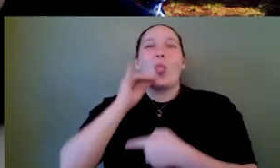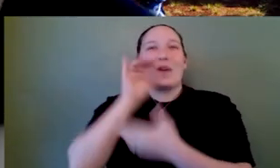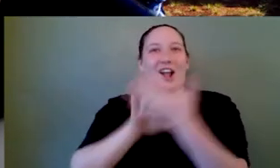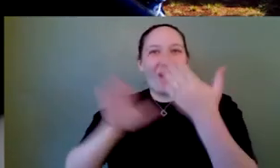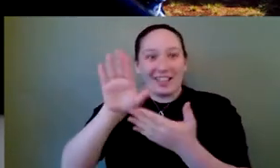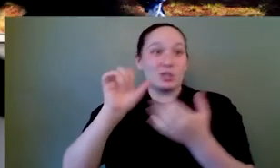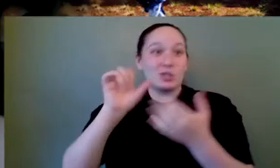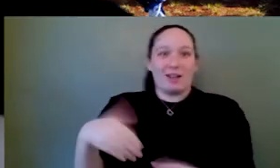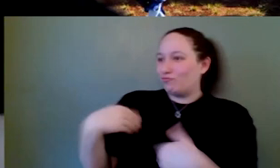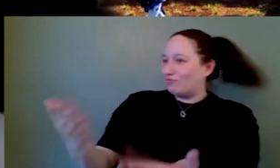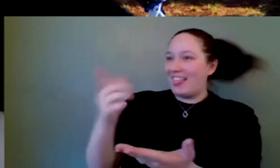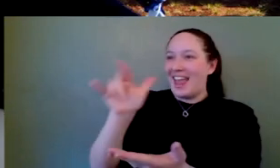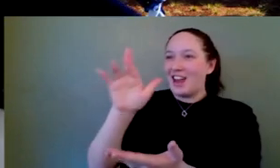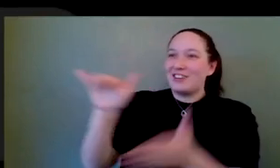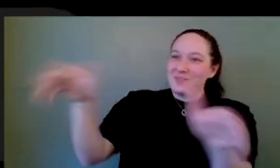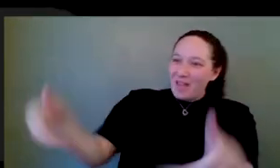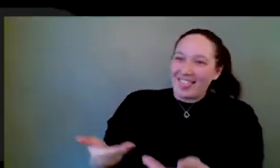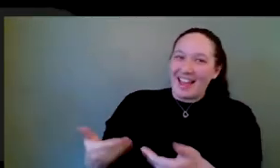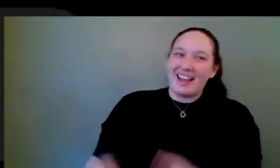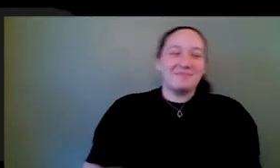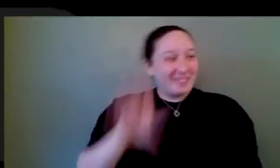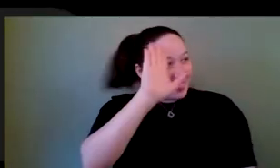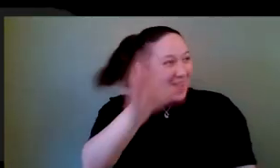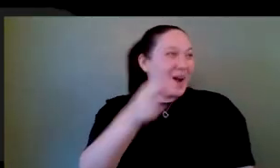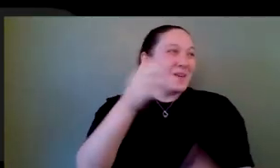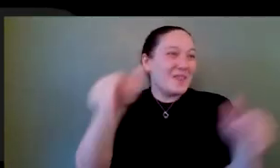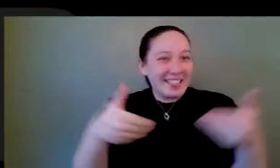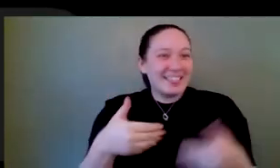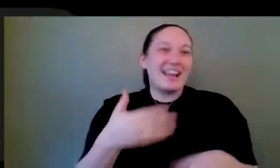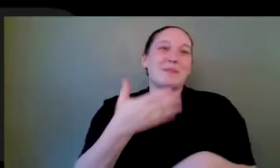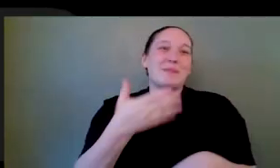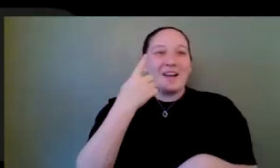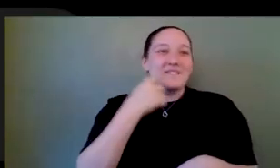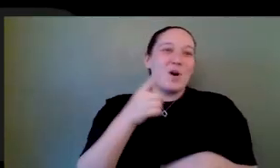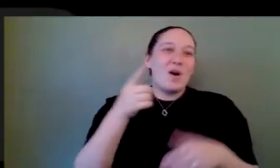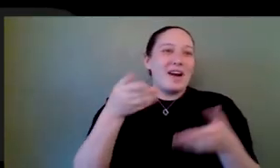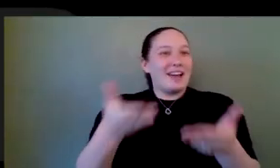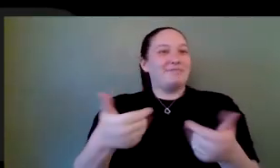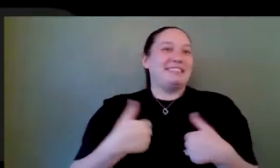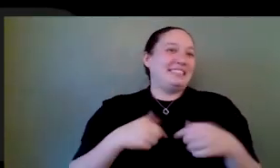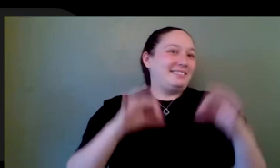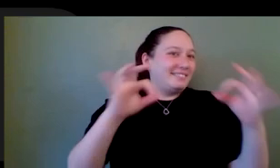Charles. Welcome, Larry. Monica, thank you so much for having me at Ohlone College, all students and staff. I really appreciate this